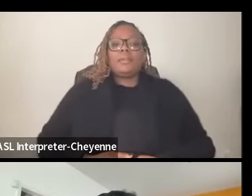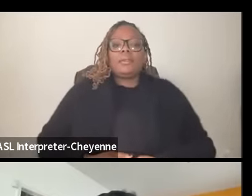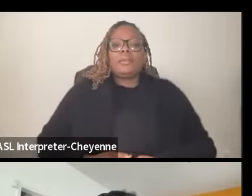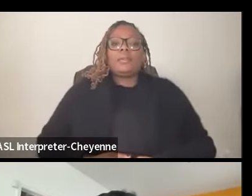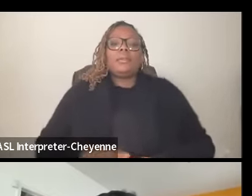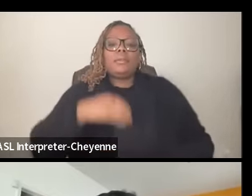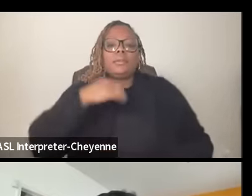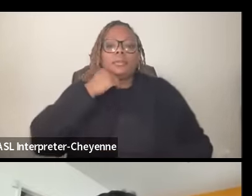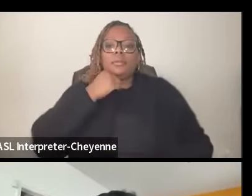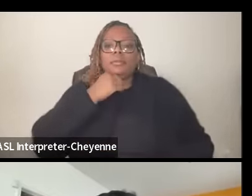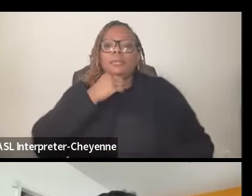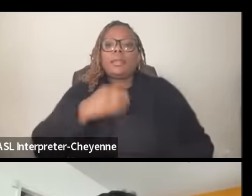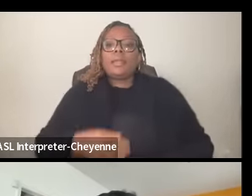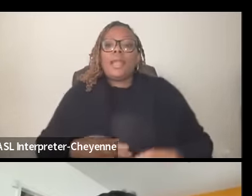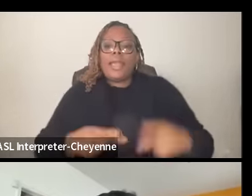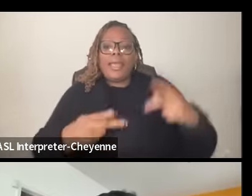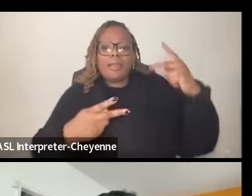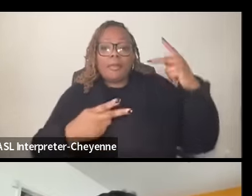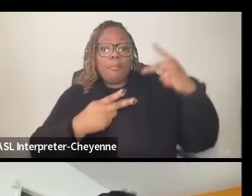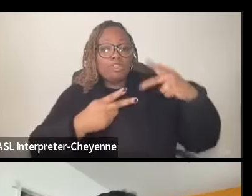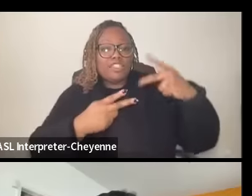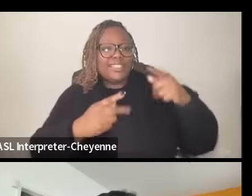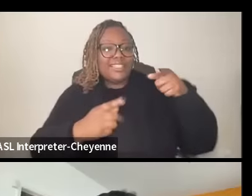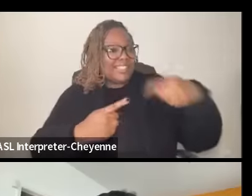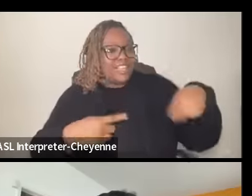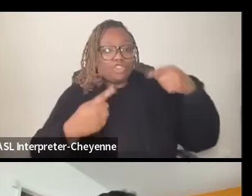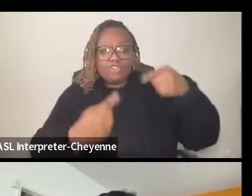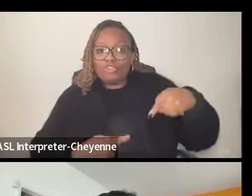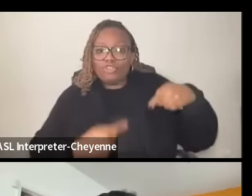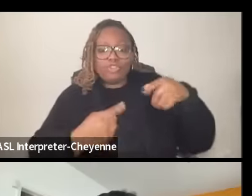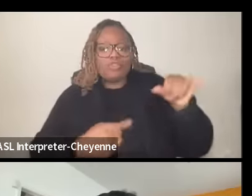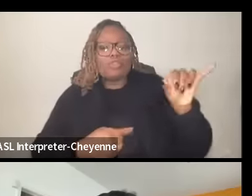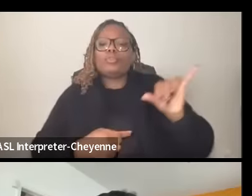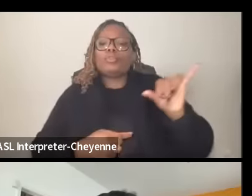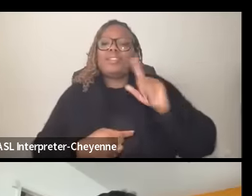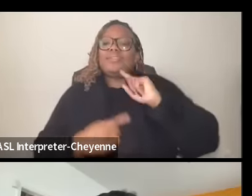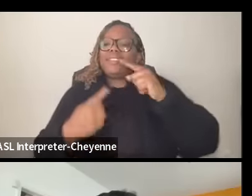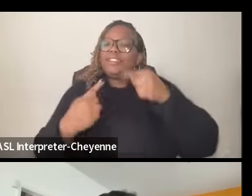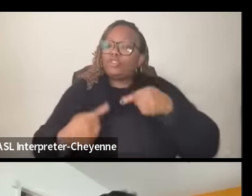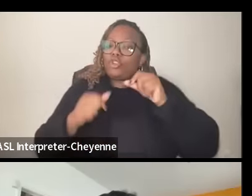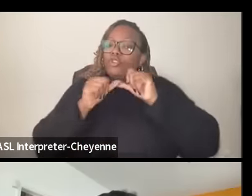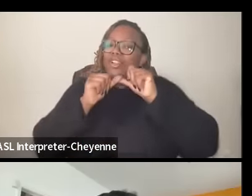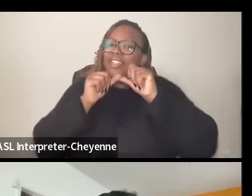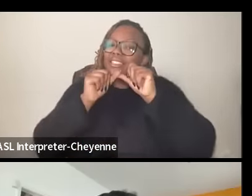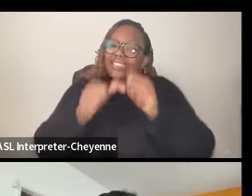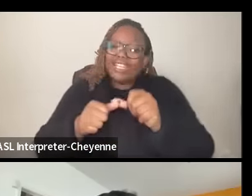the Portuguese struggle aluta cona and and so it's like the struggle continues and I know it